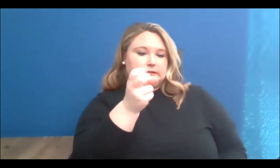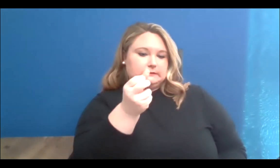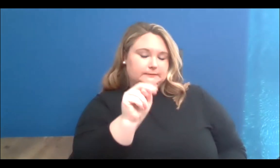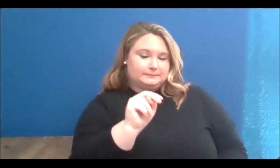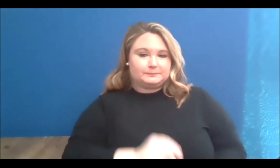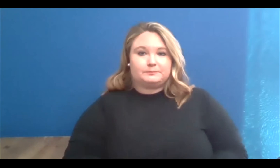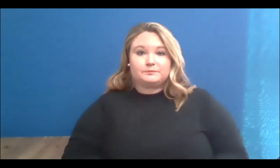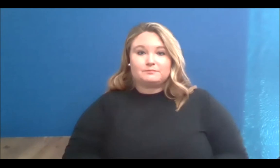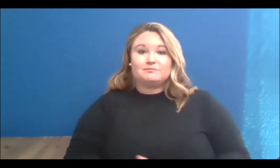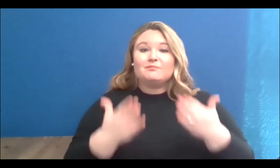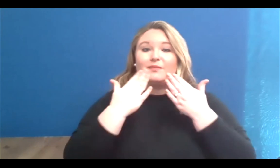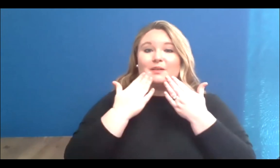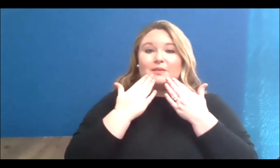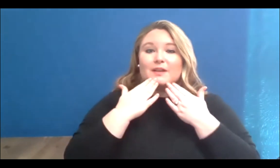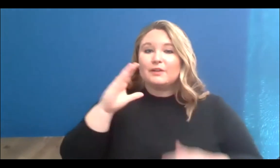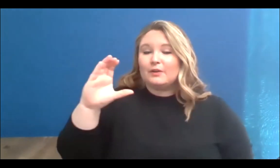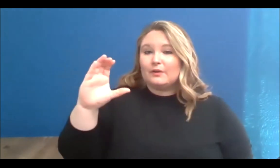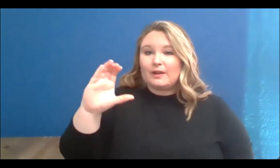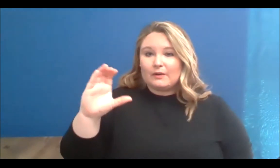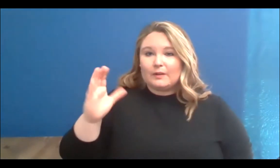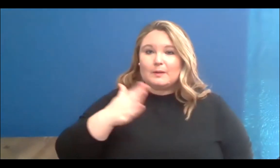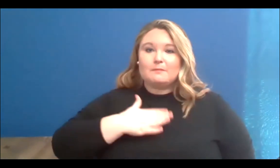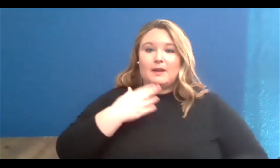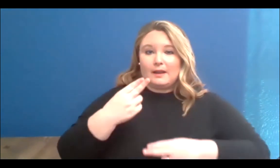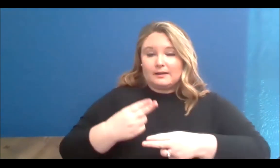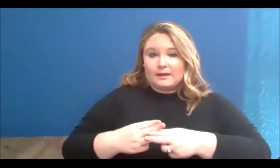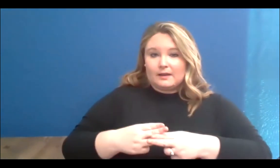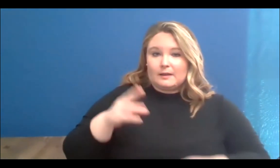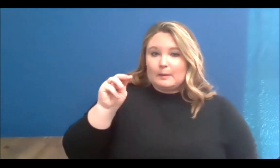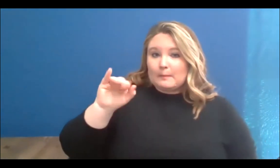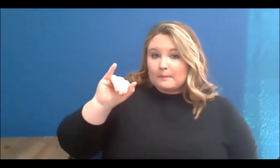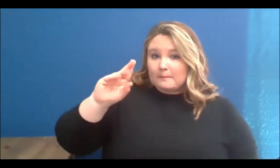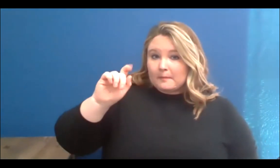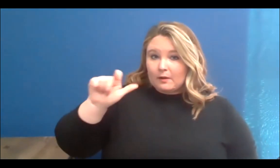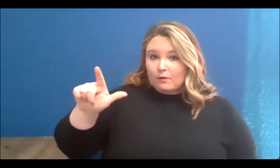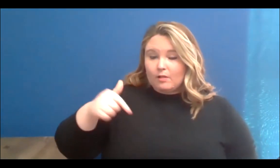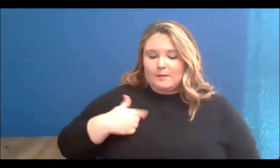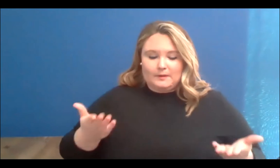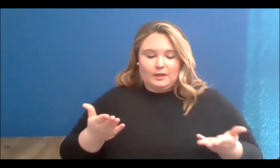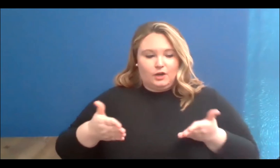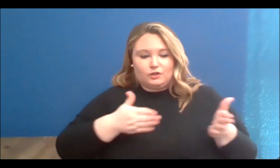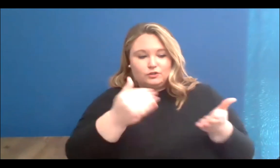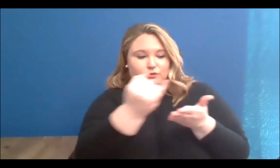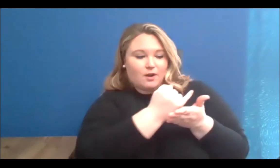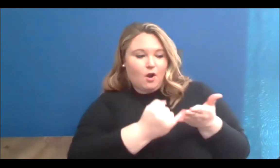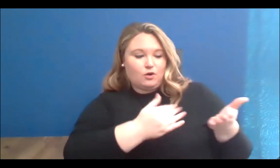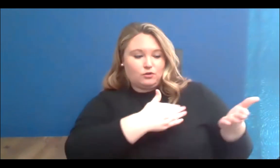Thanks so much Carolyn, my name is Michael Hutchinson and I'm a project lead with StreetARToronto, and I have the pleasure of introducing Muse Arts